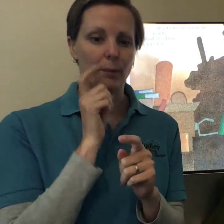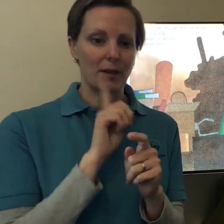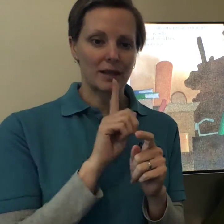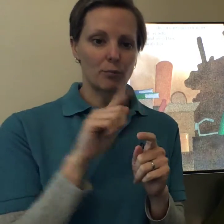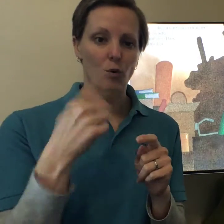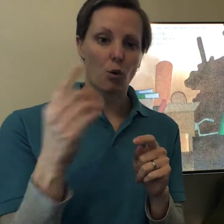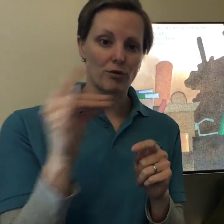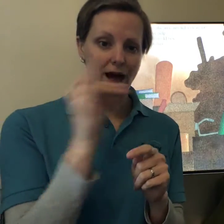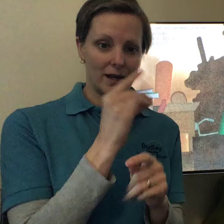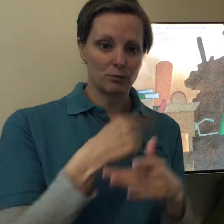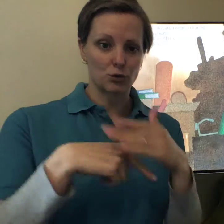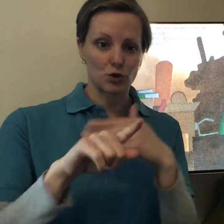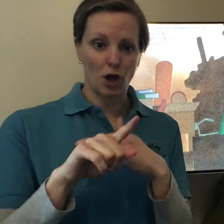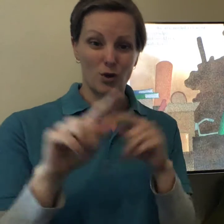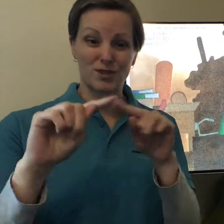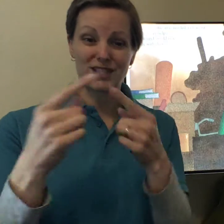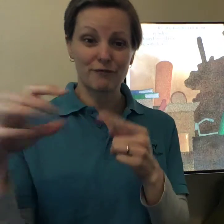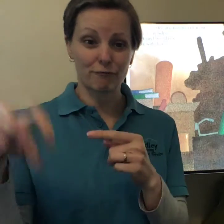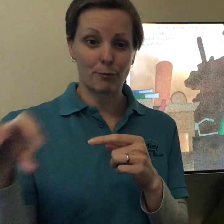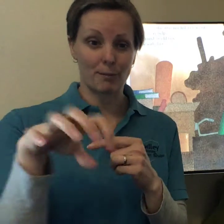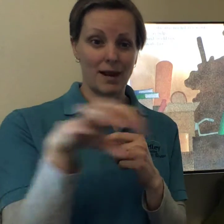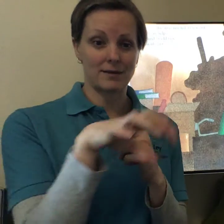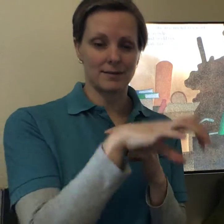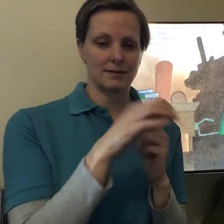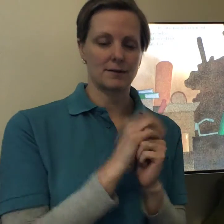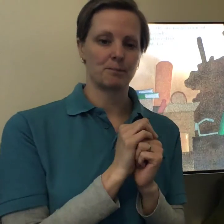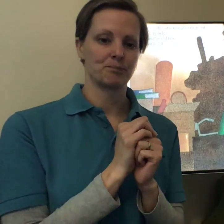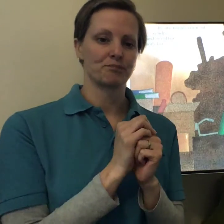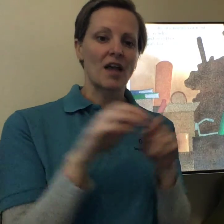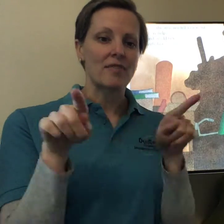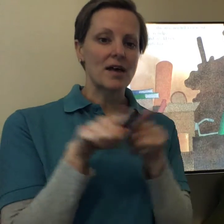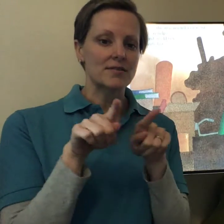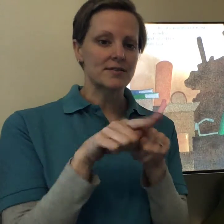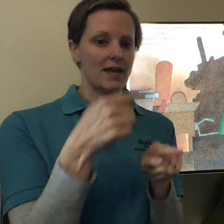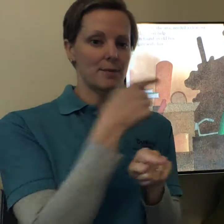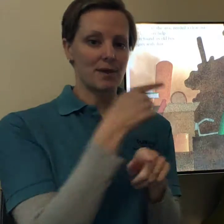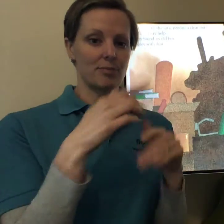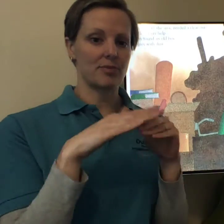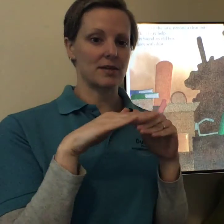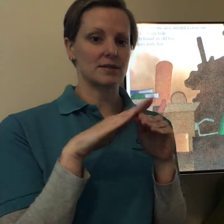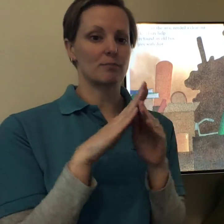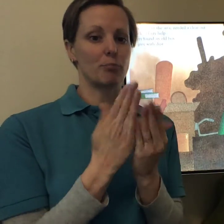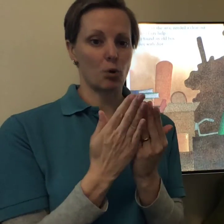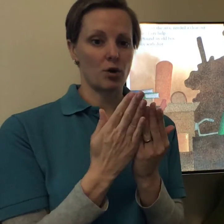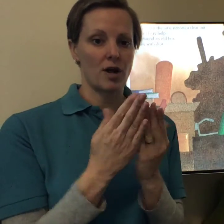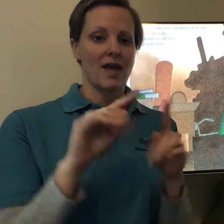The people or the animals go to different places and that's the same in this book.